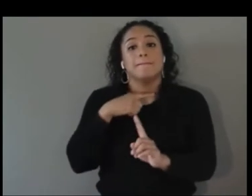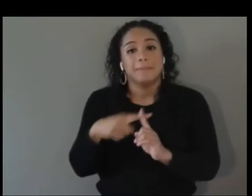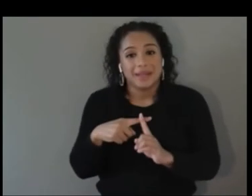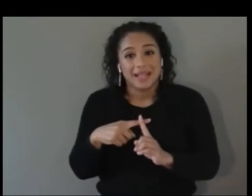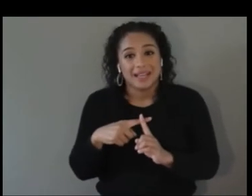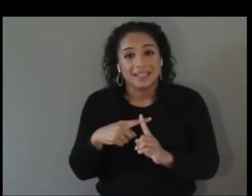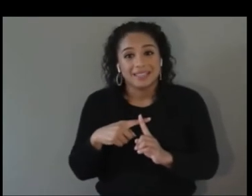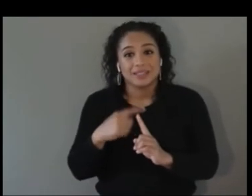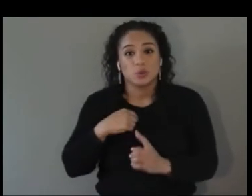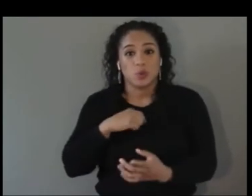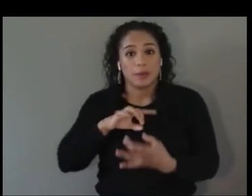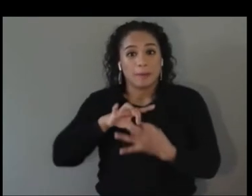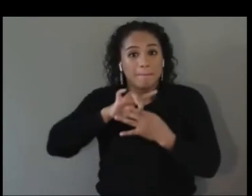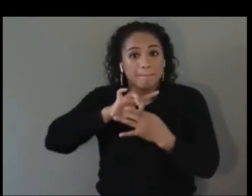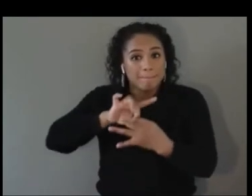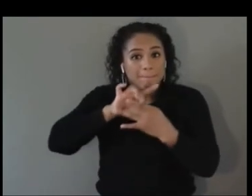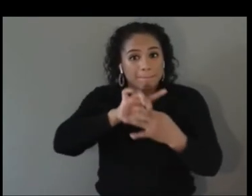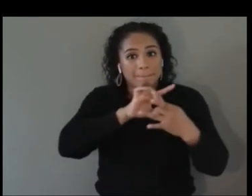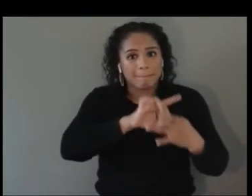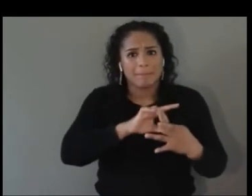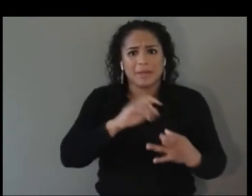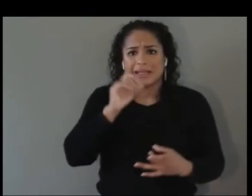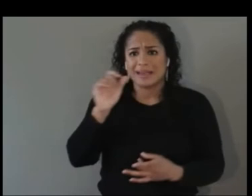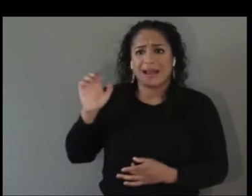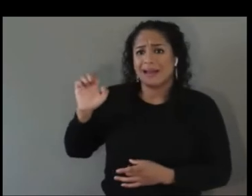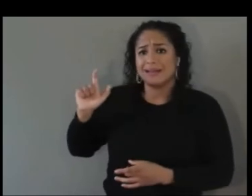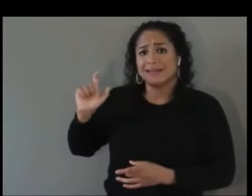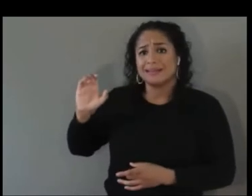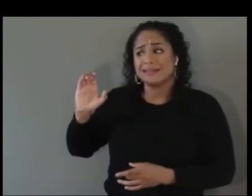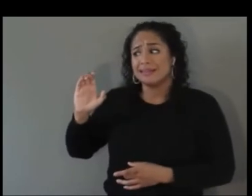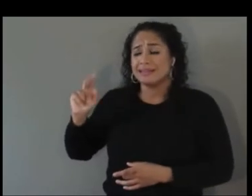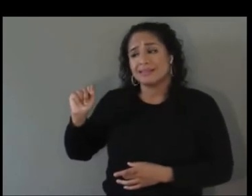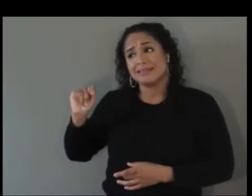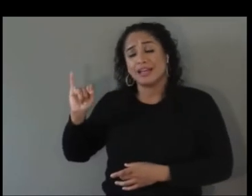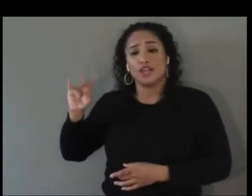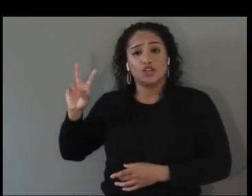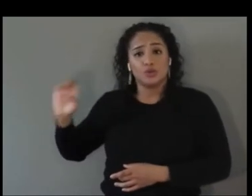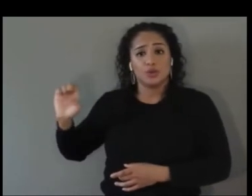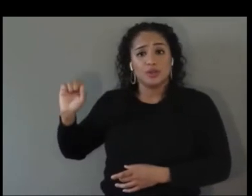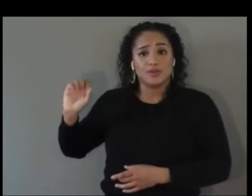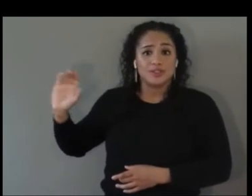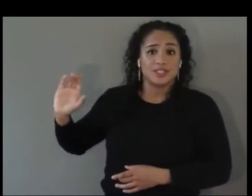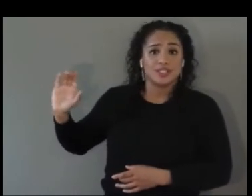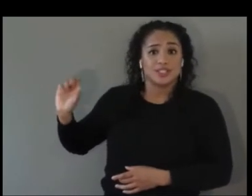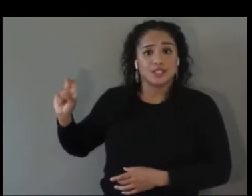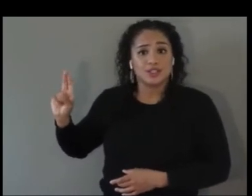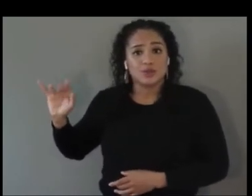not from executive C-suite, but getting engineers that work at these companies and corporations and designers